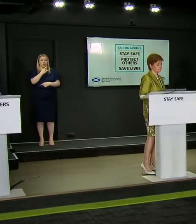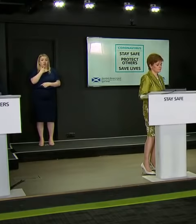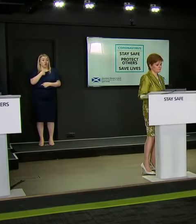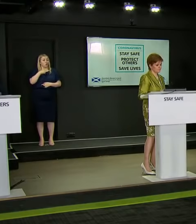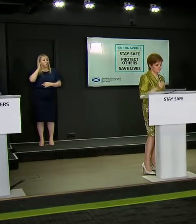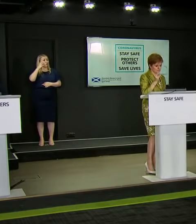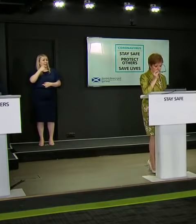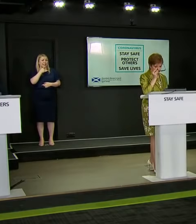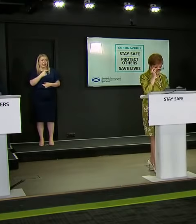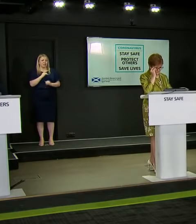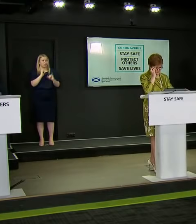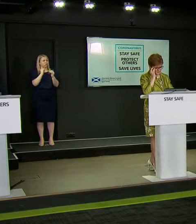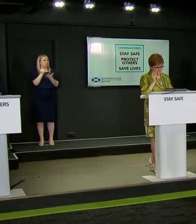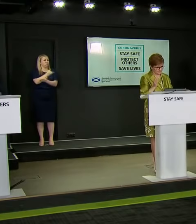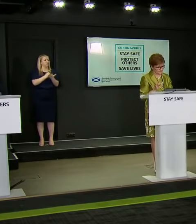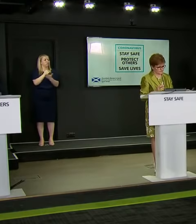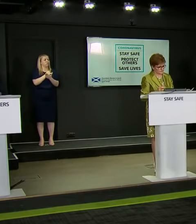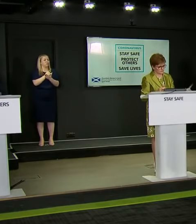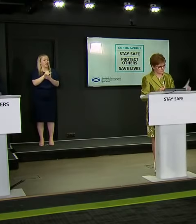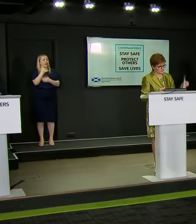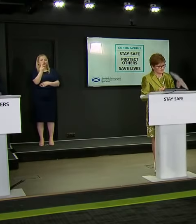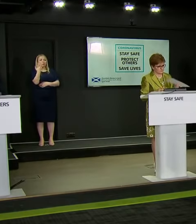someone at the SQA can know their students better than they do.